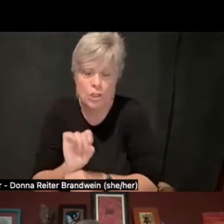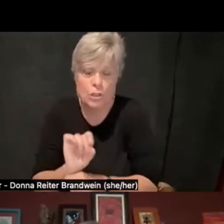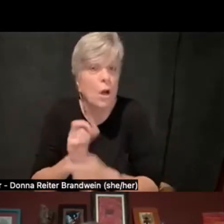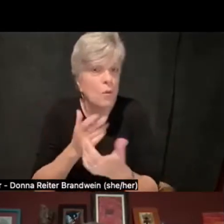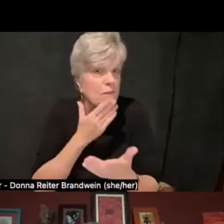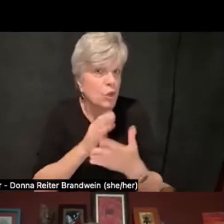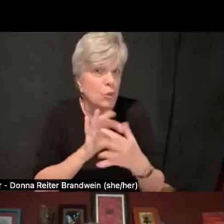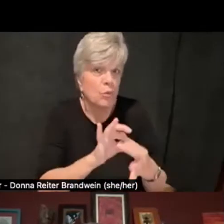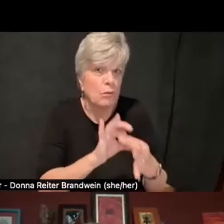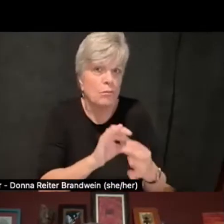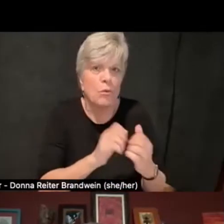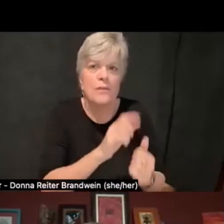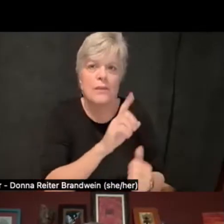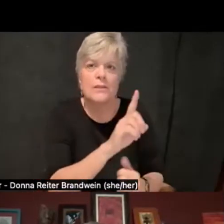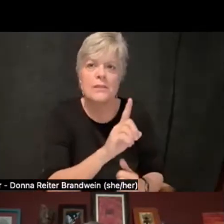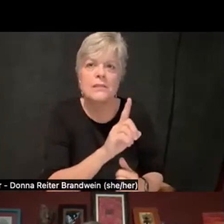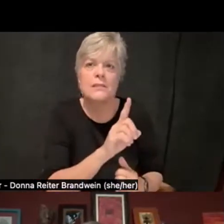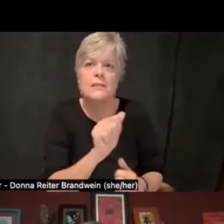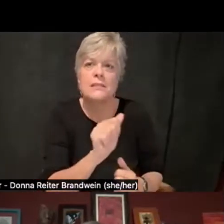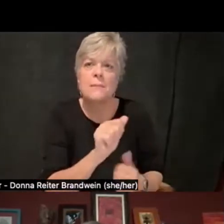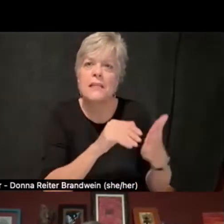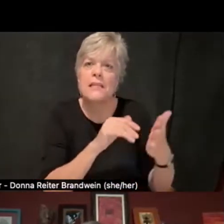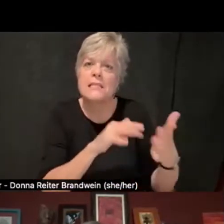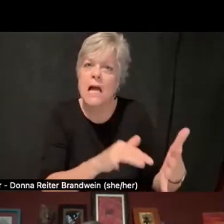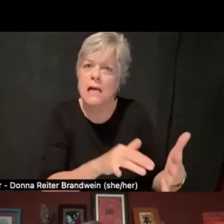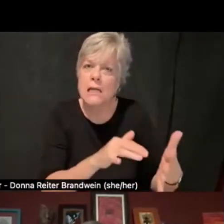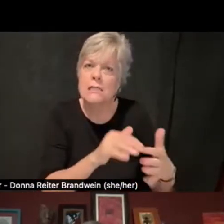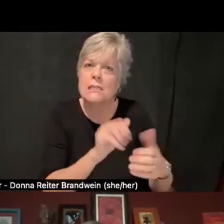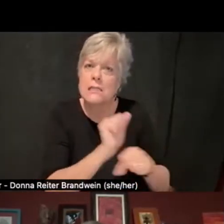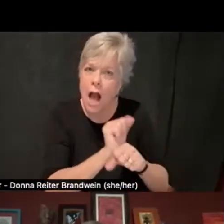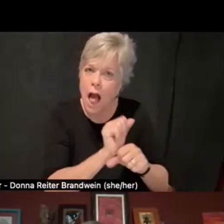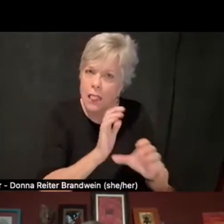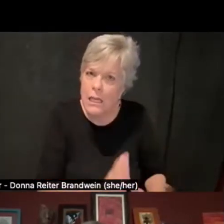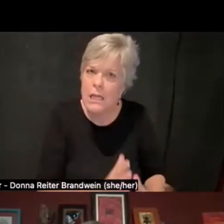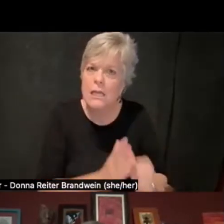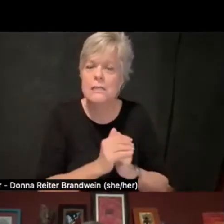with our disability studies colleagues, right? And we have really active students.